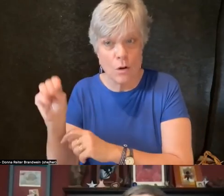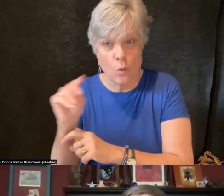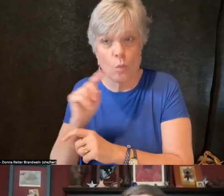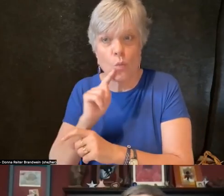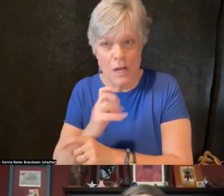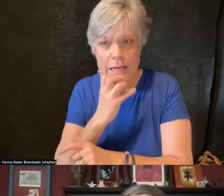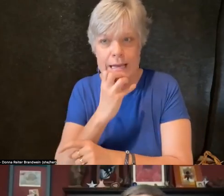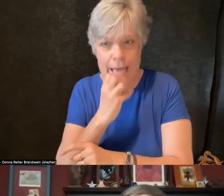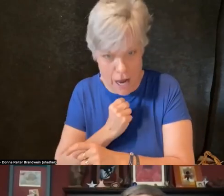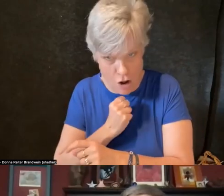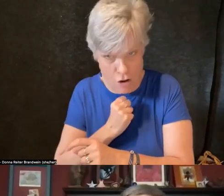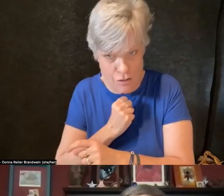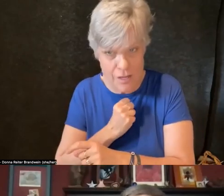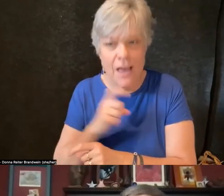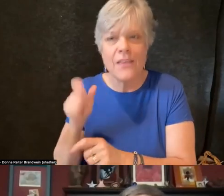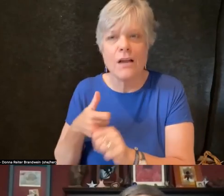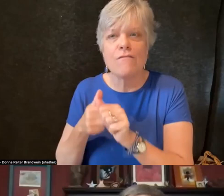then they need to follow up with actions.